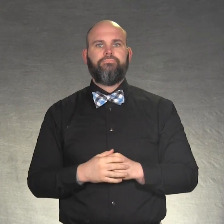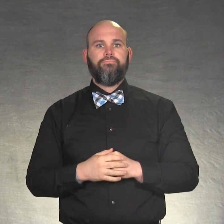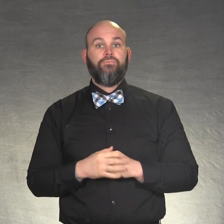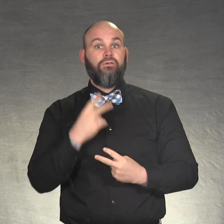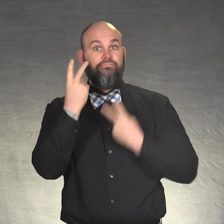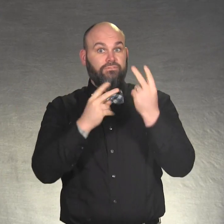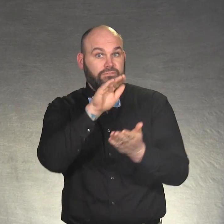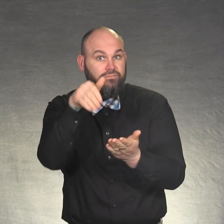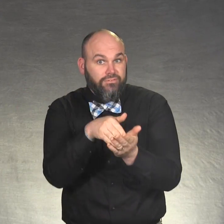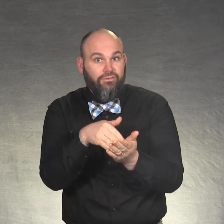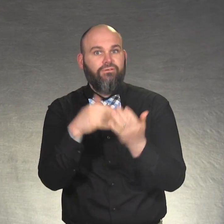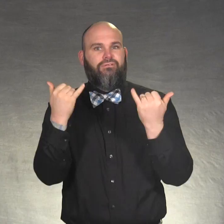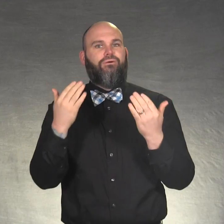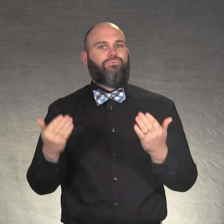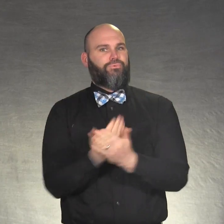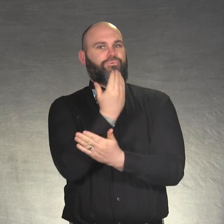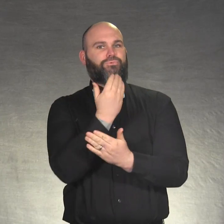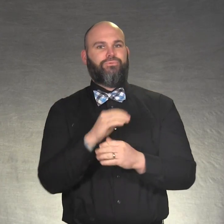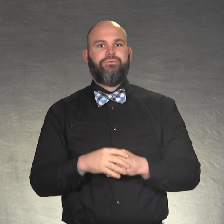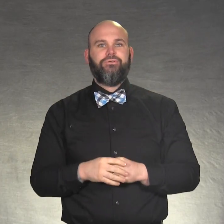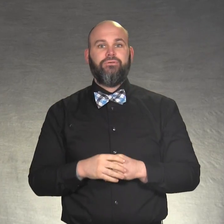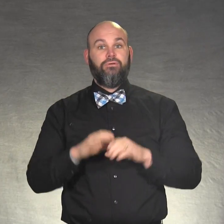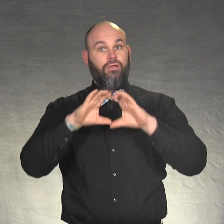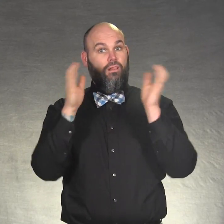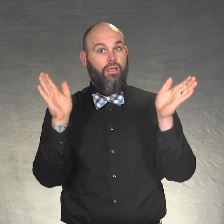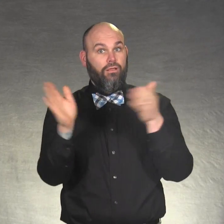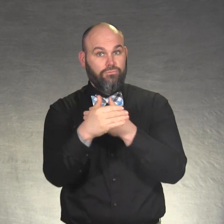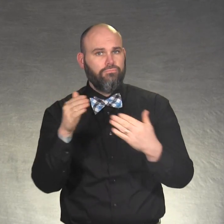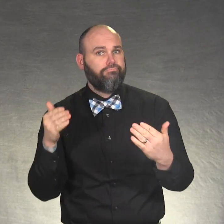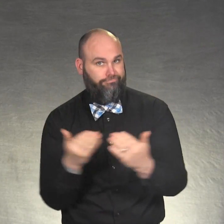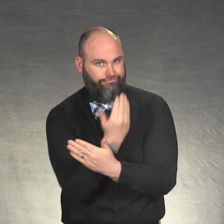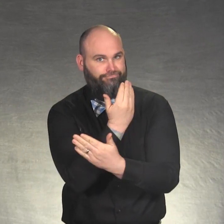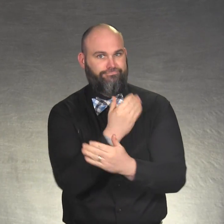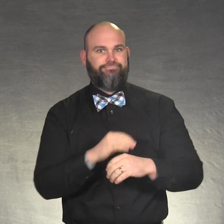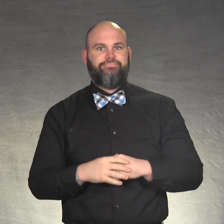* New Visitor Center * New classroom